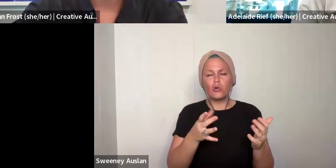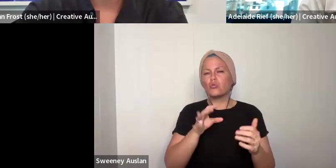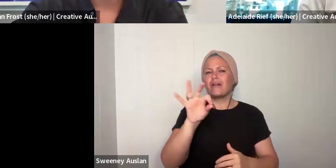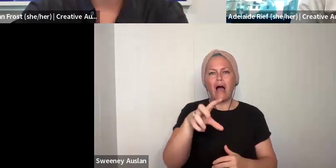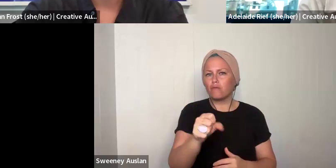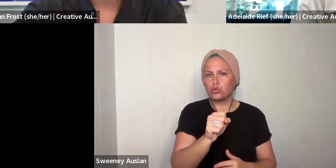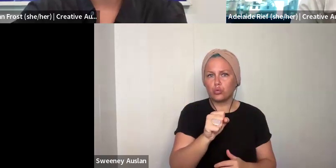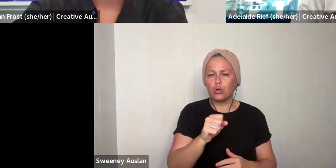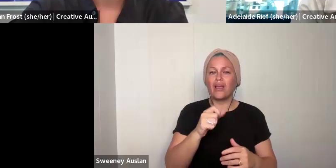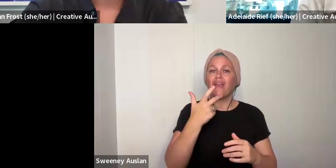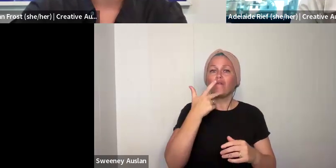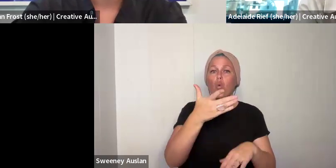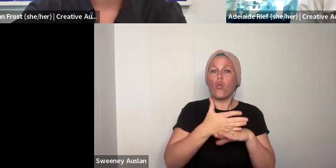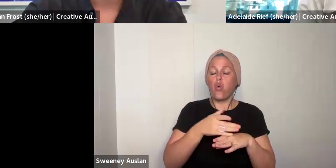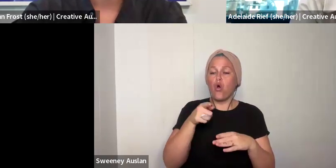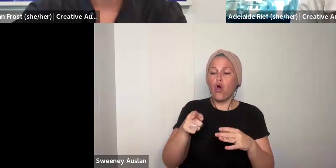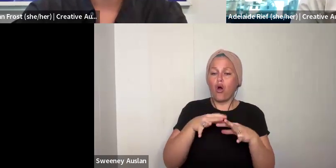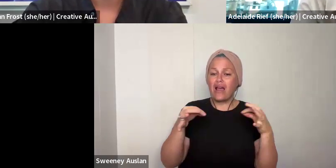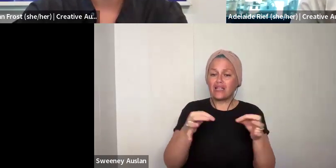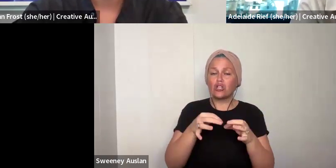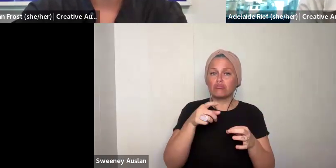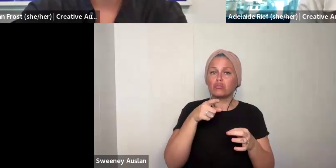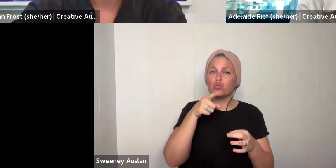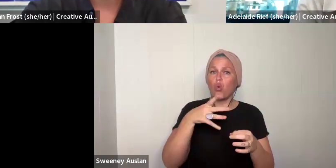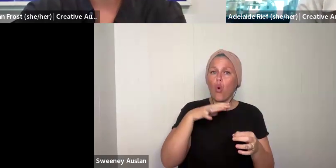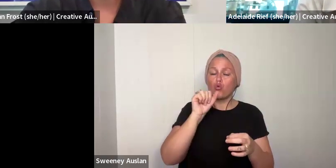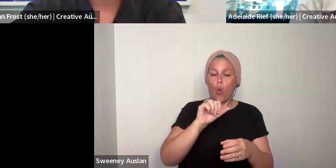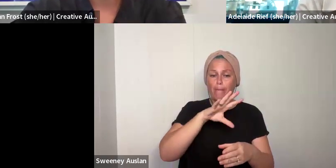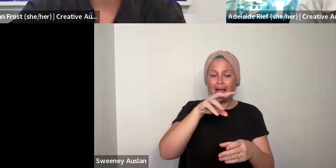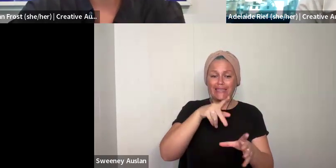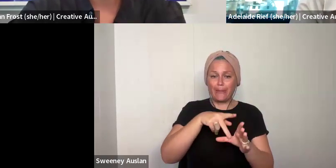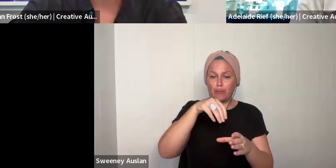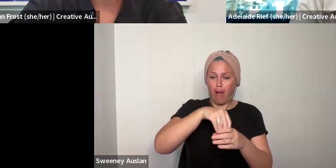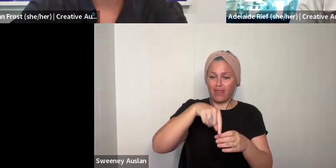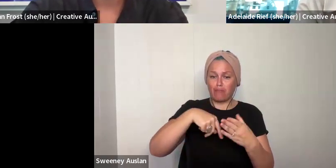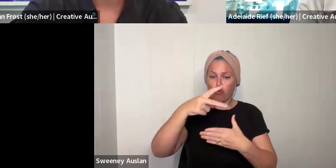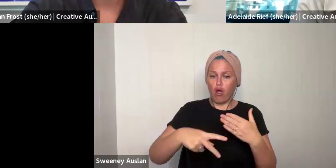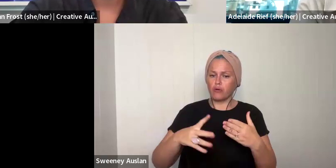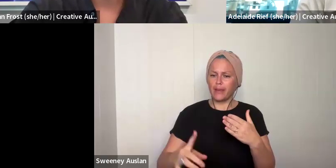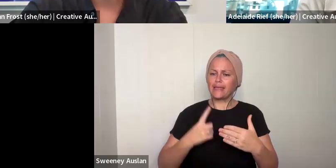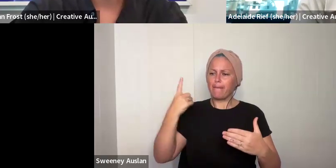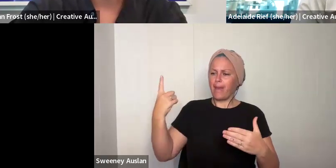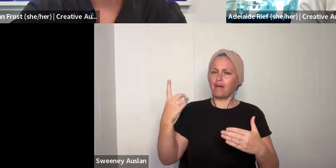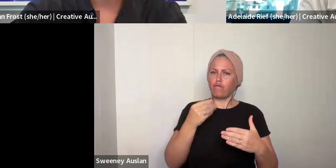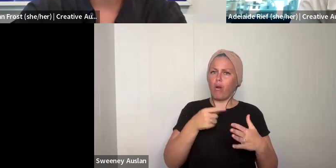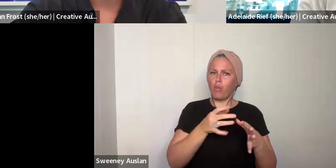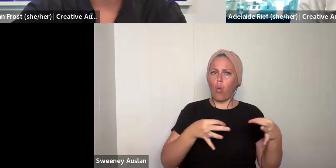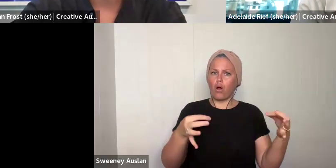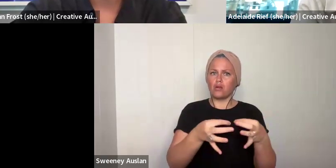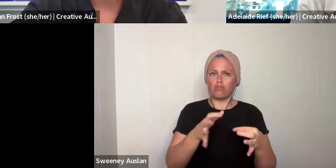get a sense of whether or not you would like to associate your participation in the program with an organisation that you